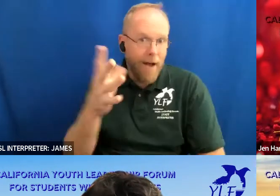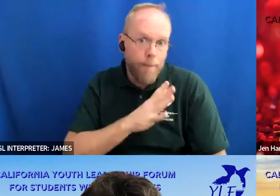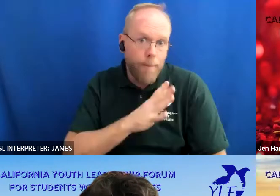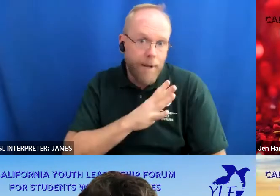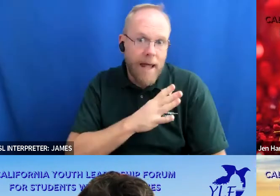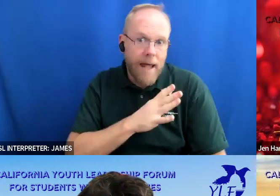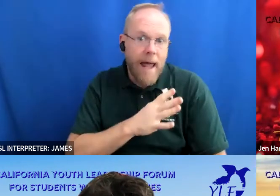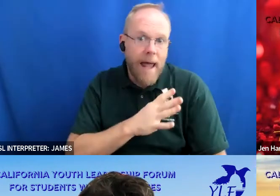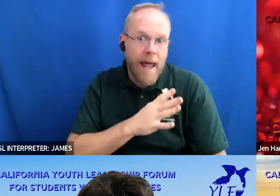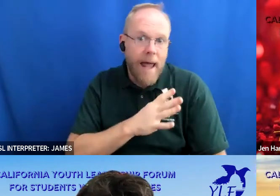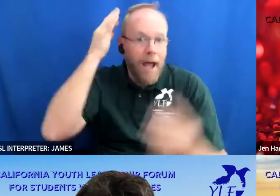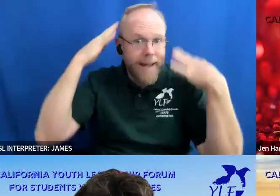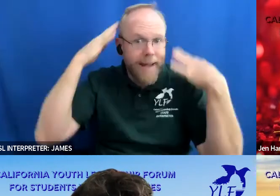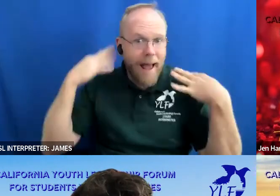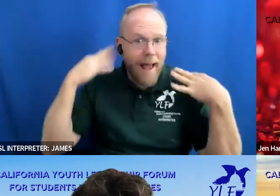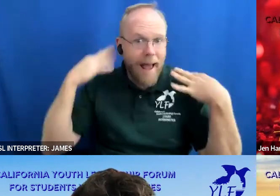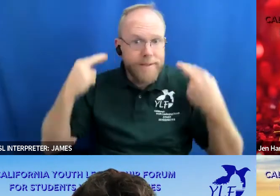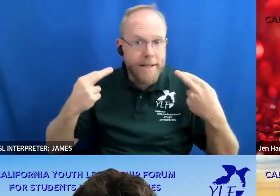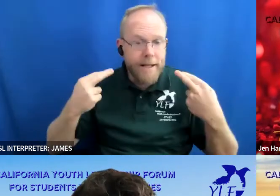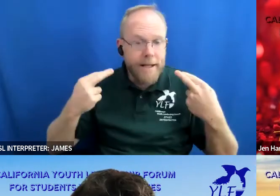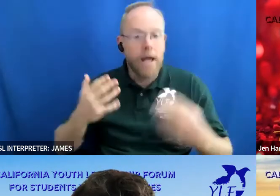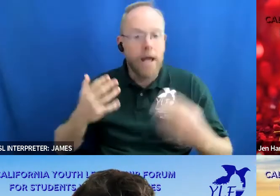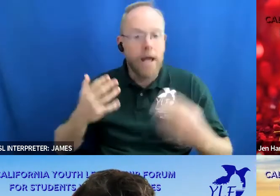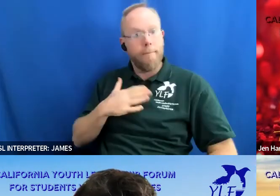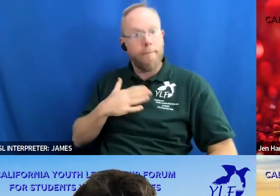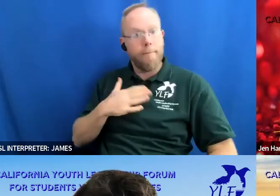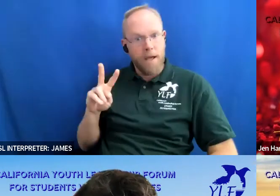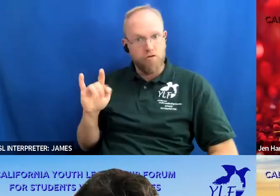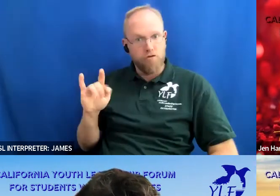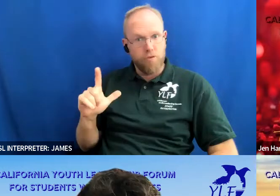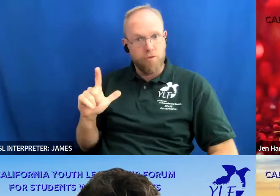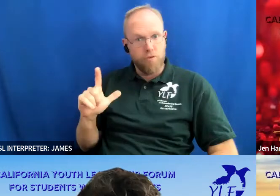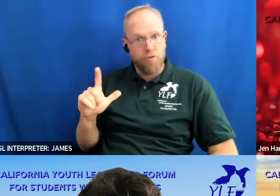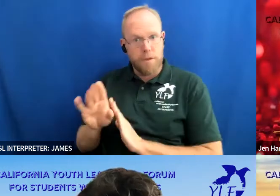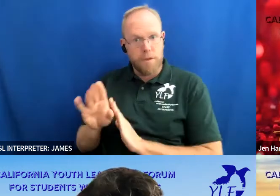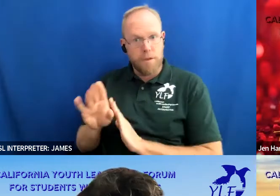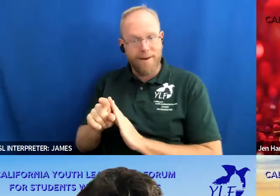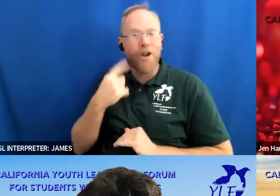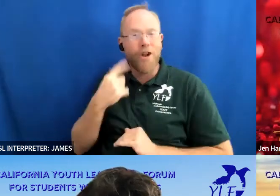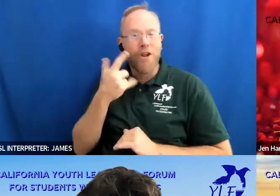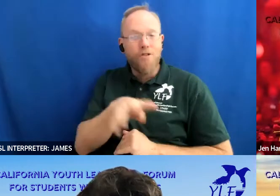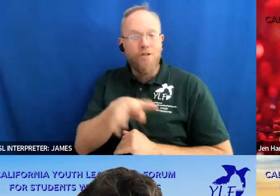my virtual background has a rainbow colored glitter and it says california youth leadership